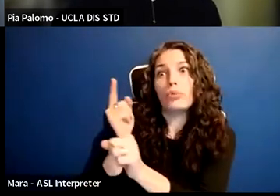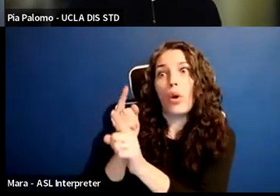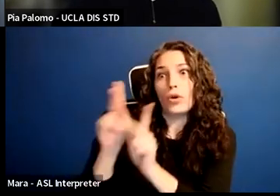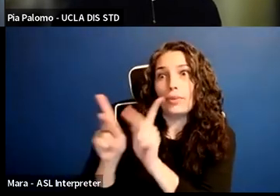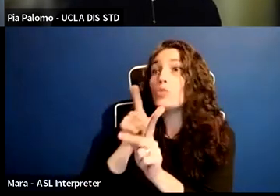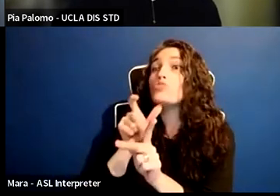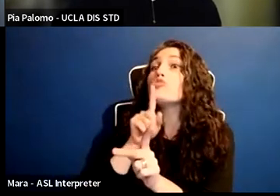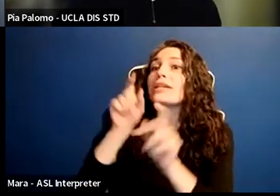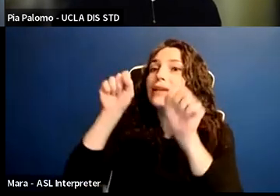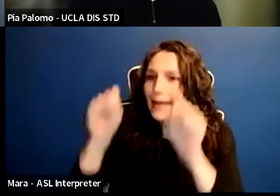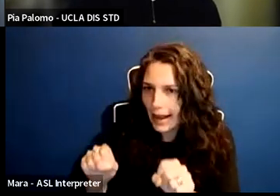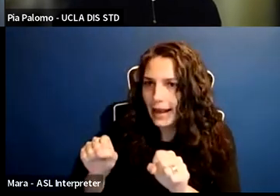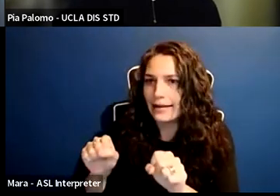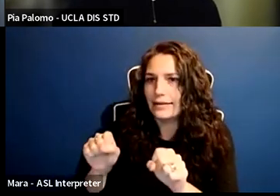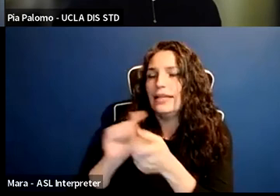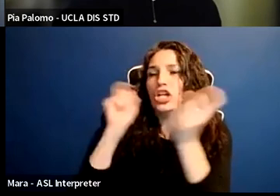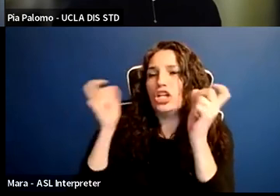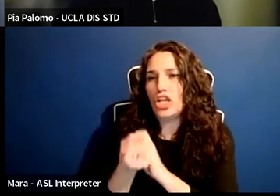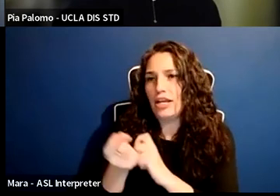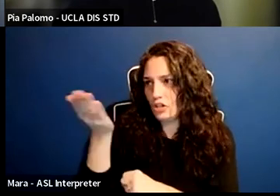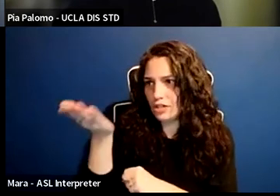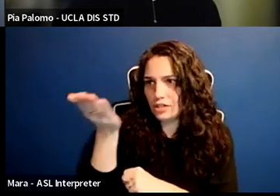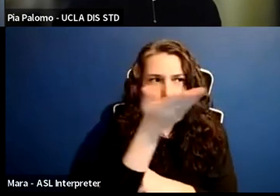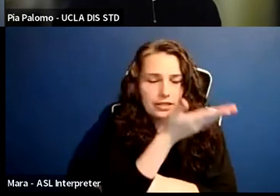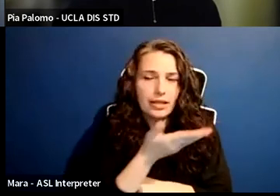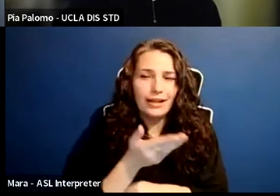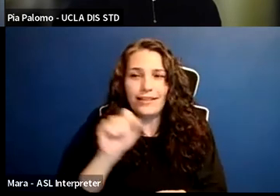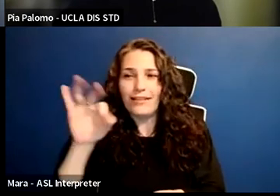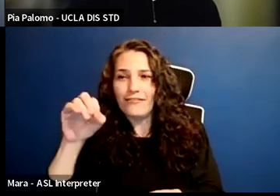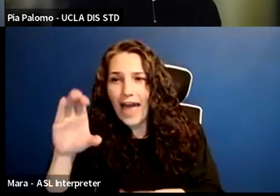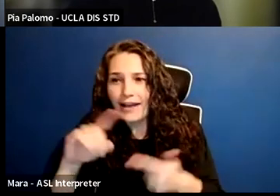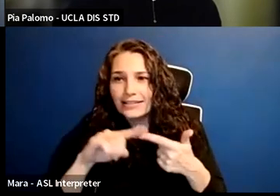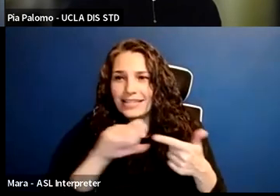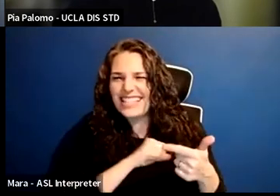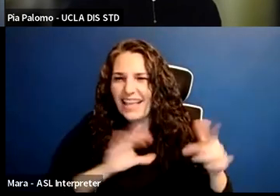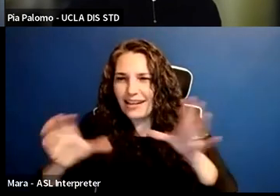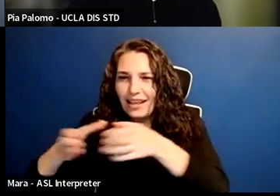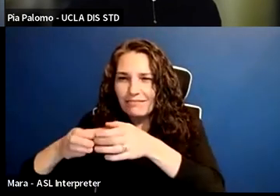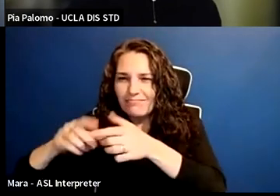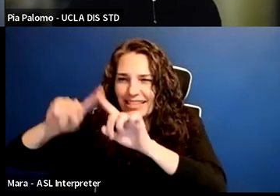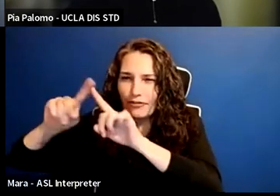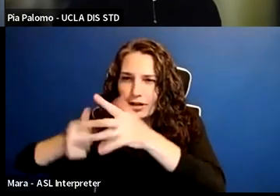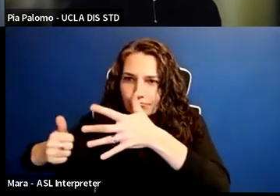You know, you've got the faculty senate, and all these different bodies within the university,